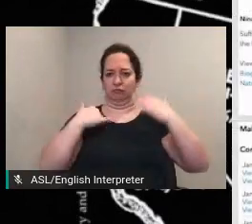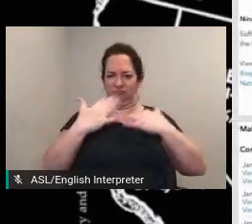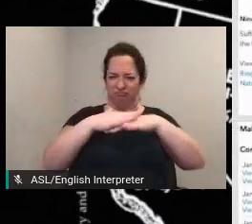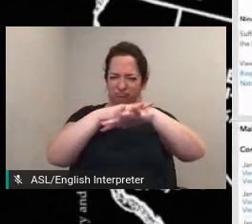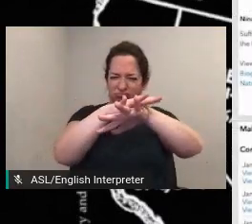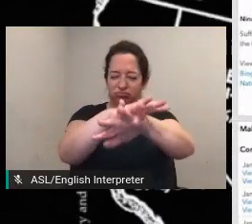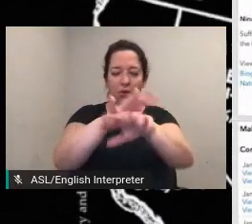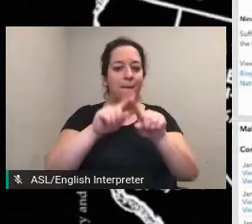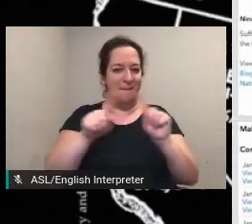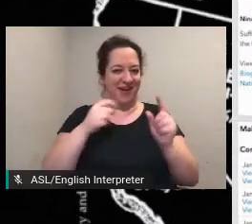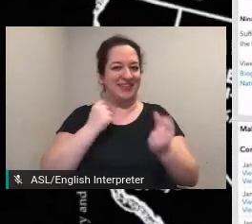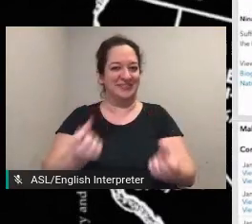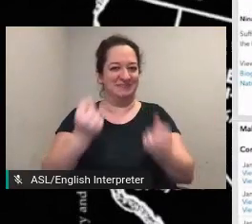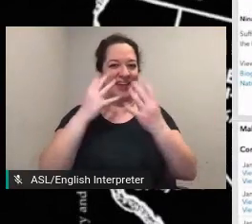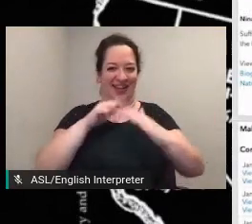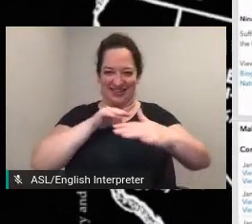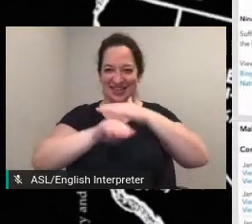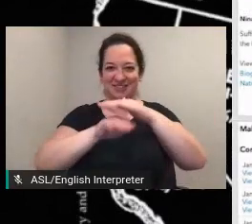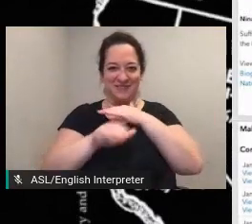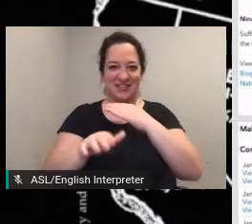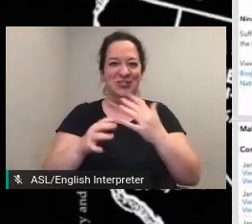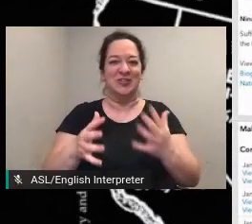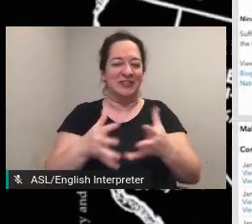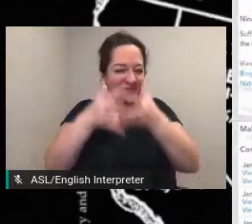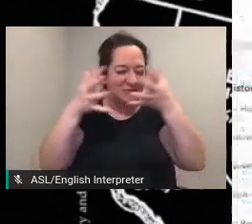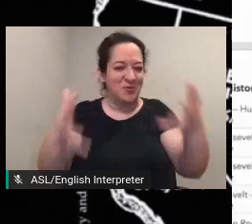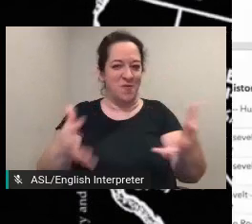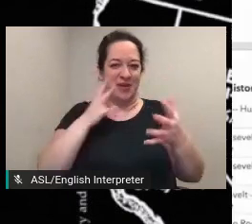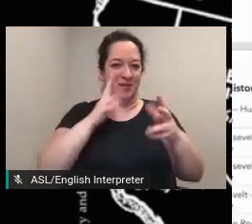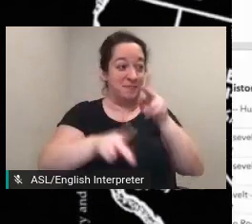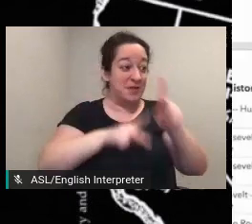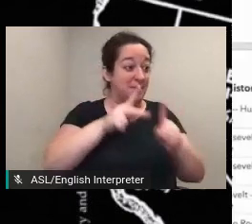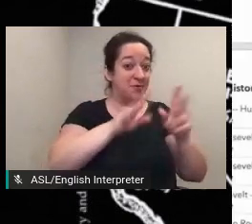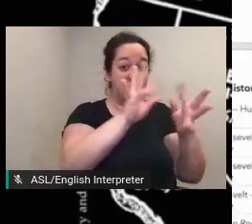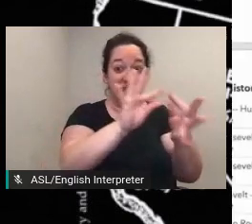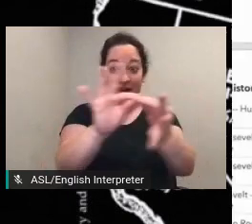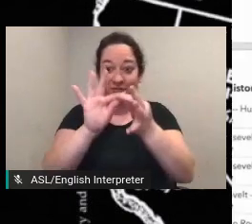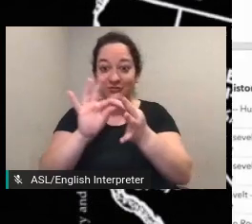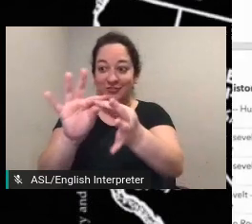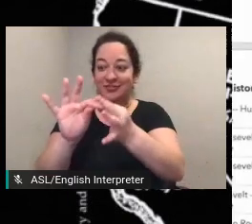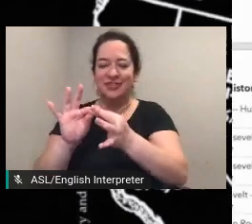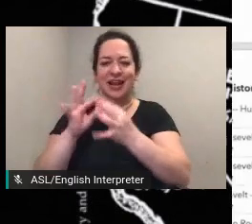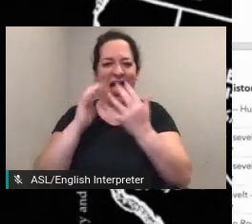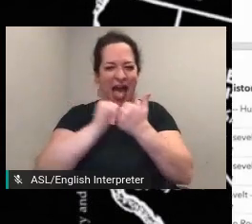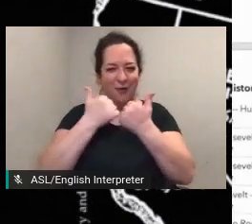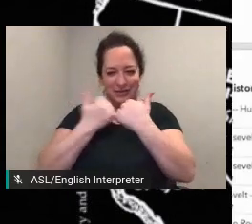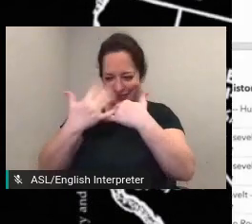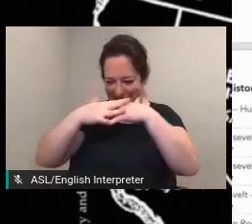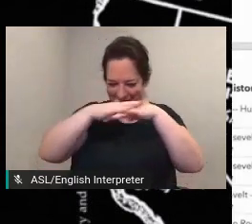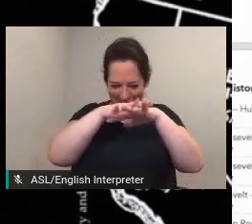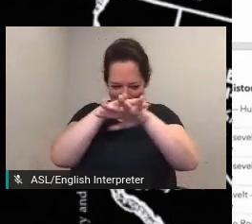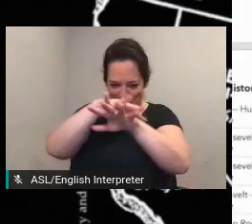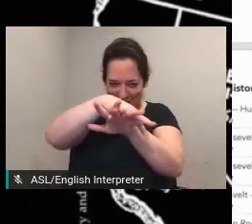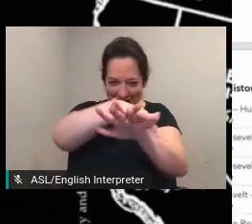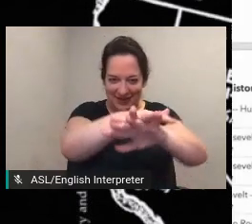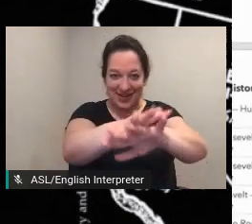historic sites connections and how they are all intertwined is a testament to the span of this network